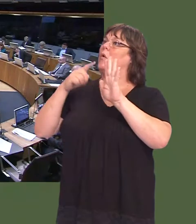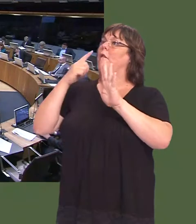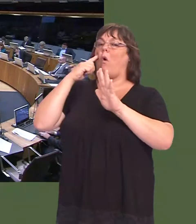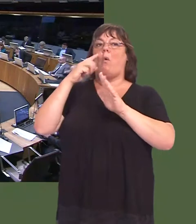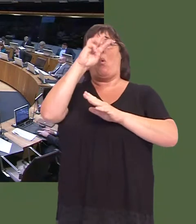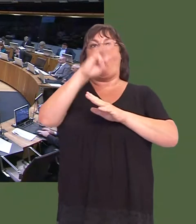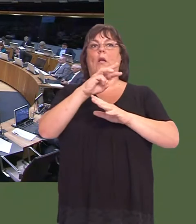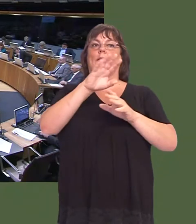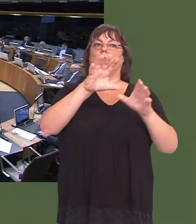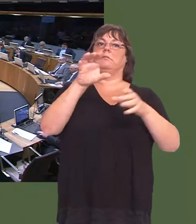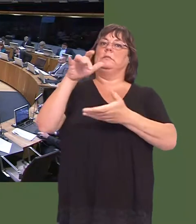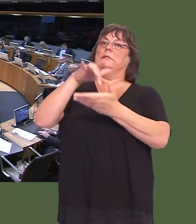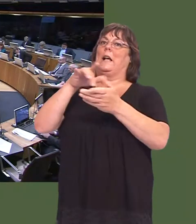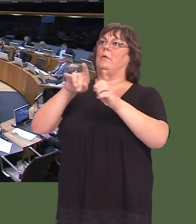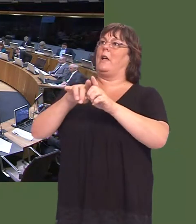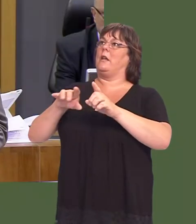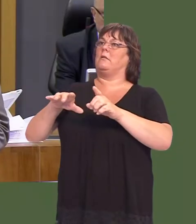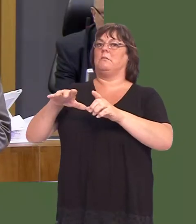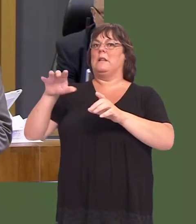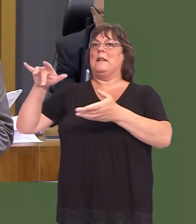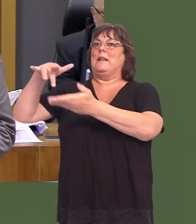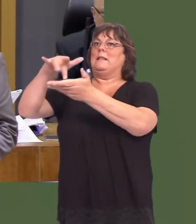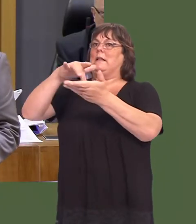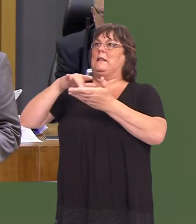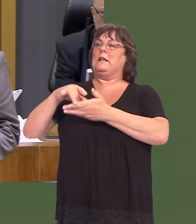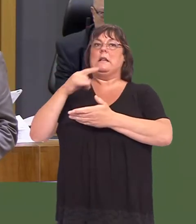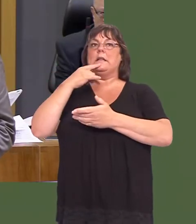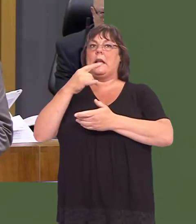and Citiesí found that 1 per cent of all tree cover is found in areas of high-density